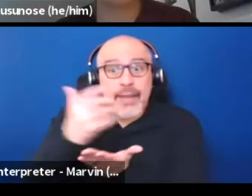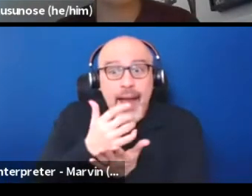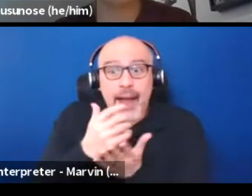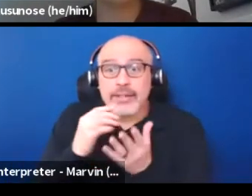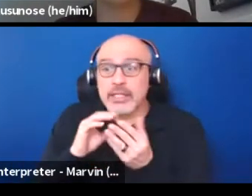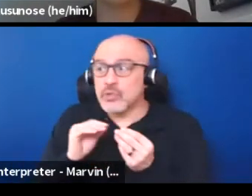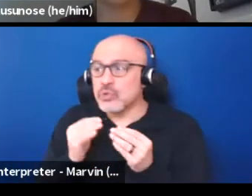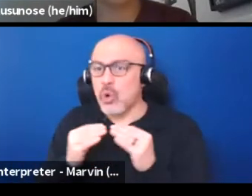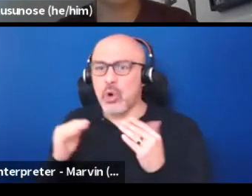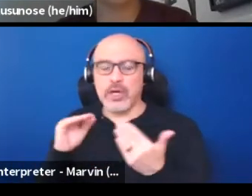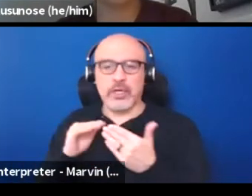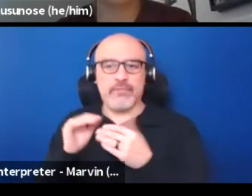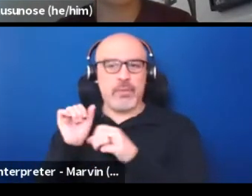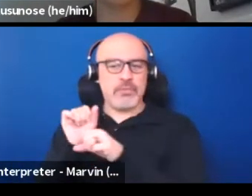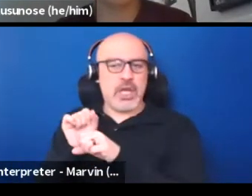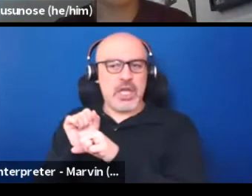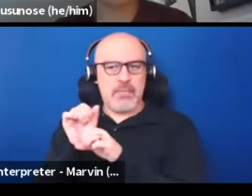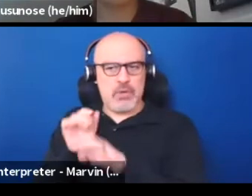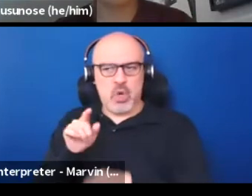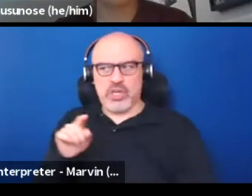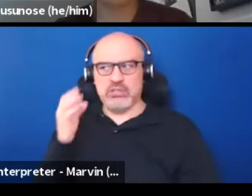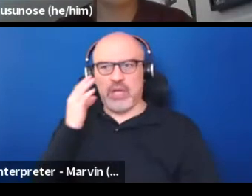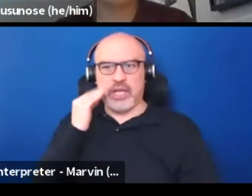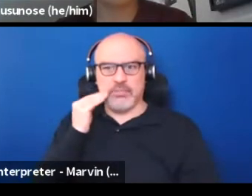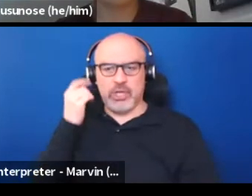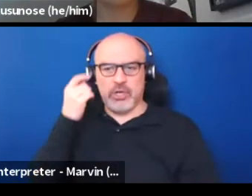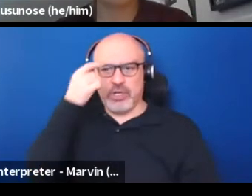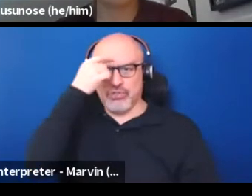who had been experiencing trauma in the workplace.